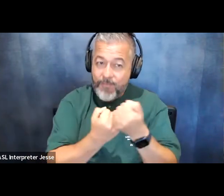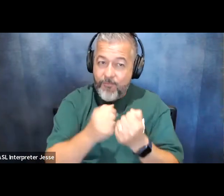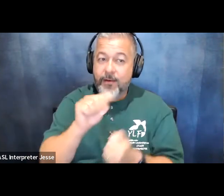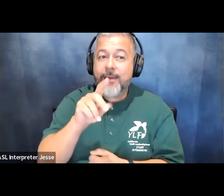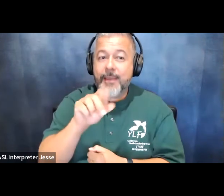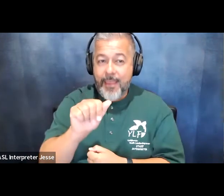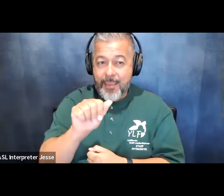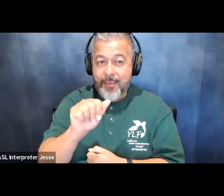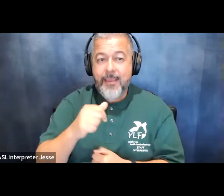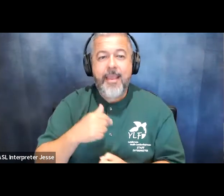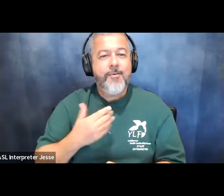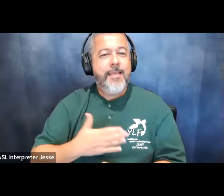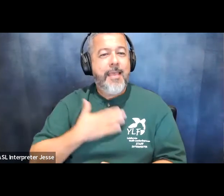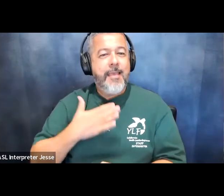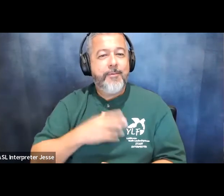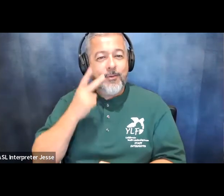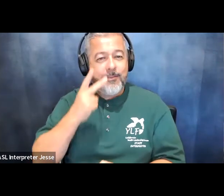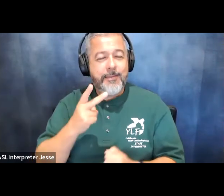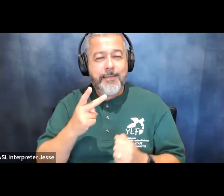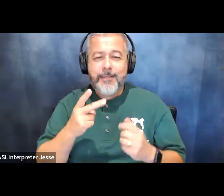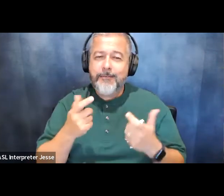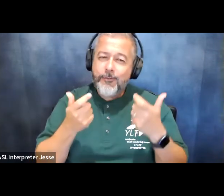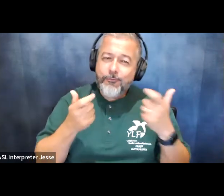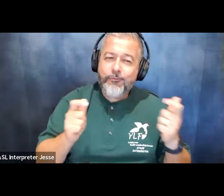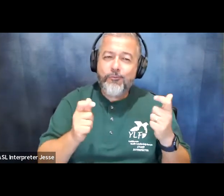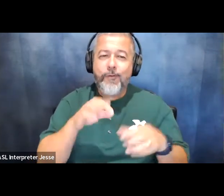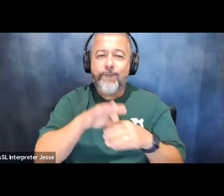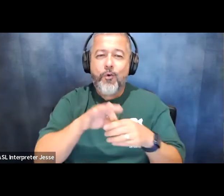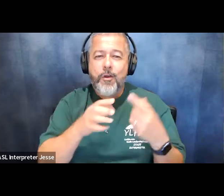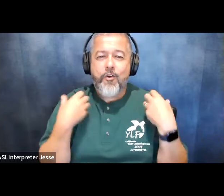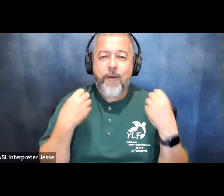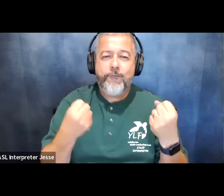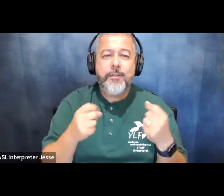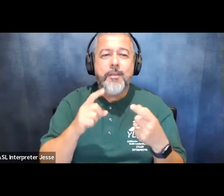i was pleased to see this overwhelming vote of confidence in support of this legislation